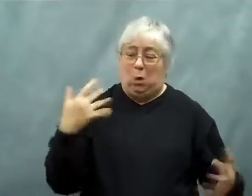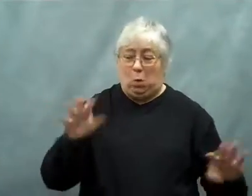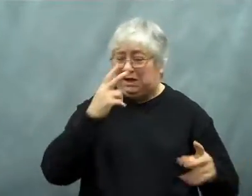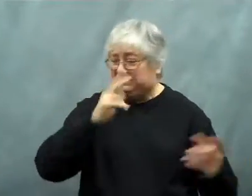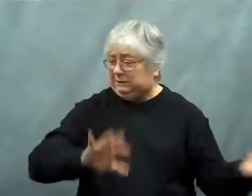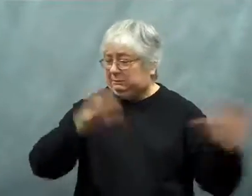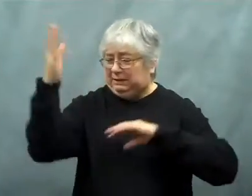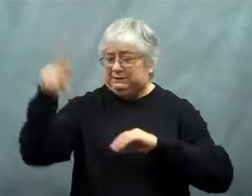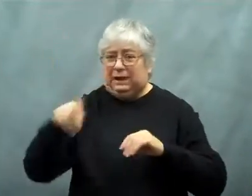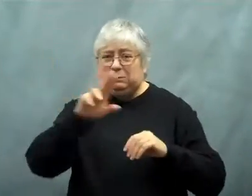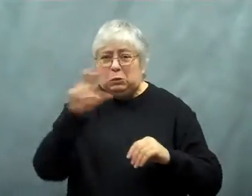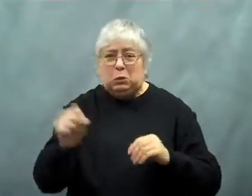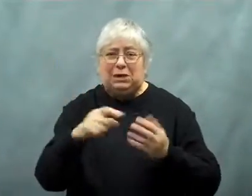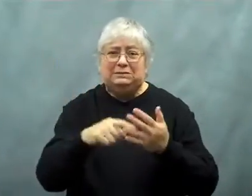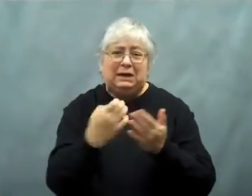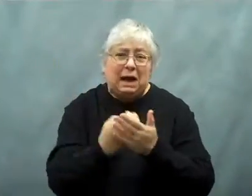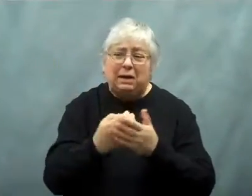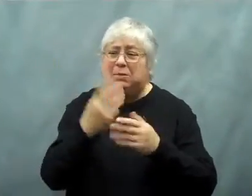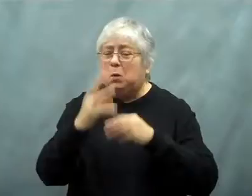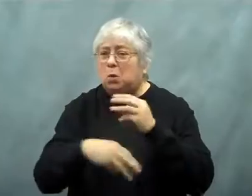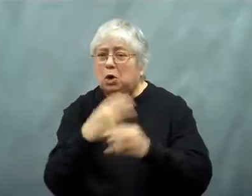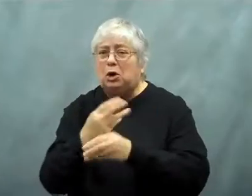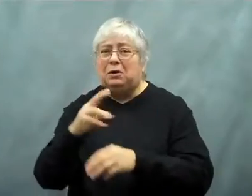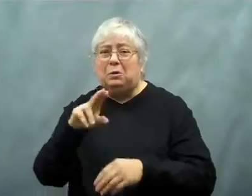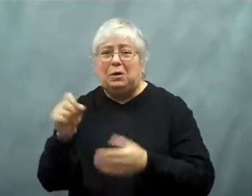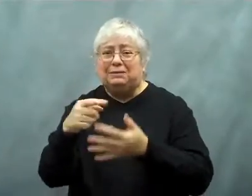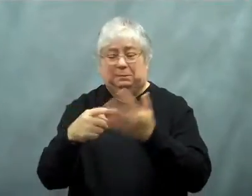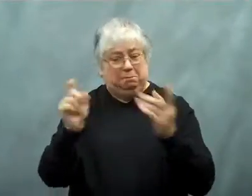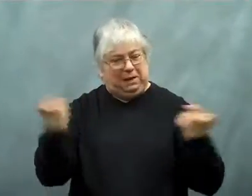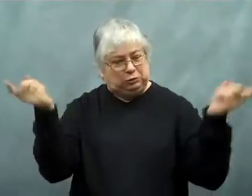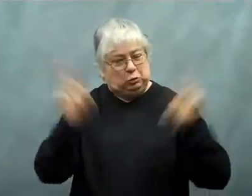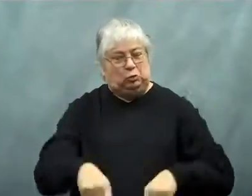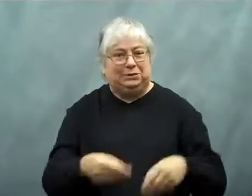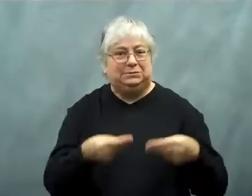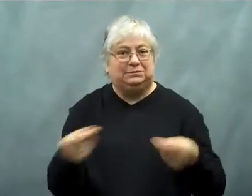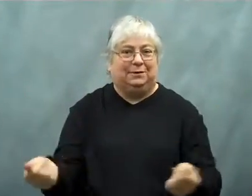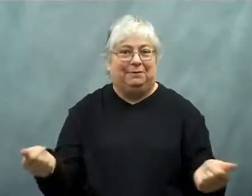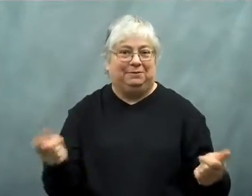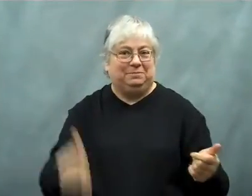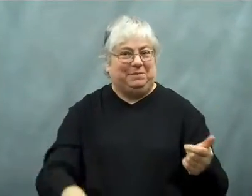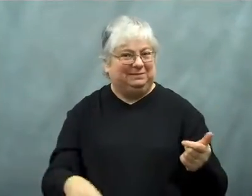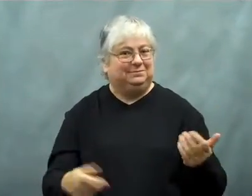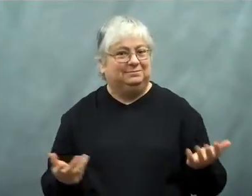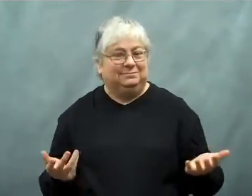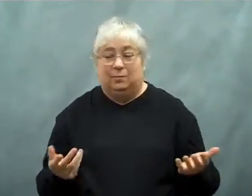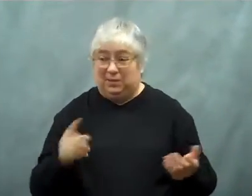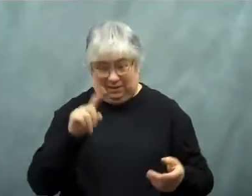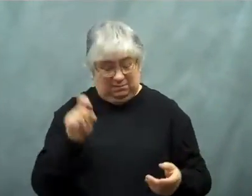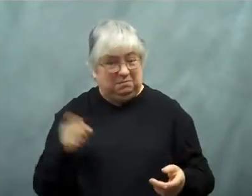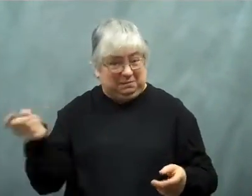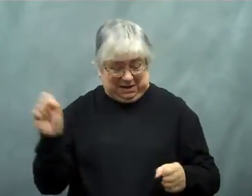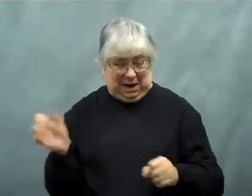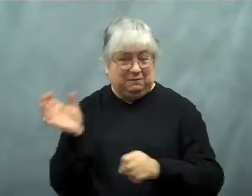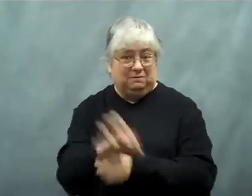An agreement is needed to avoid destabilizing the U.S. and world economy.